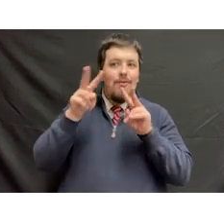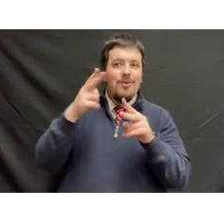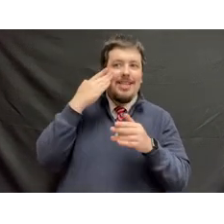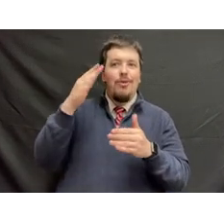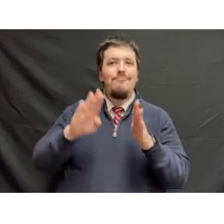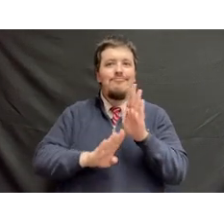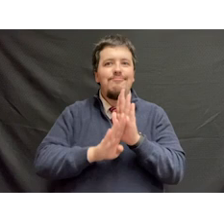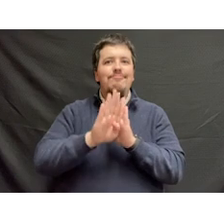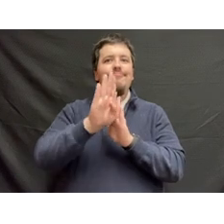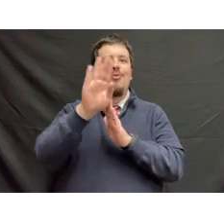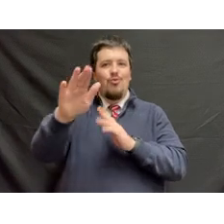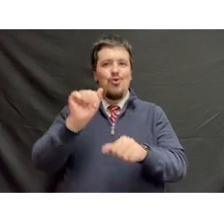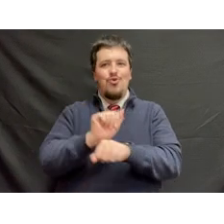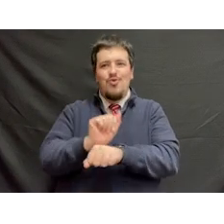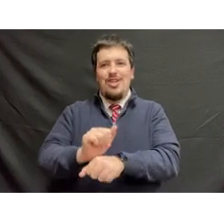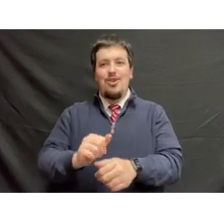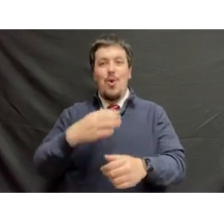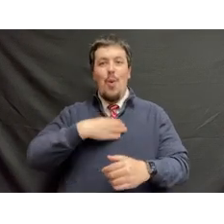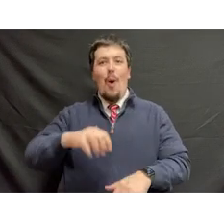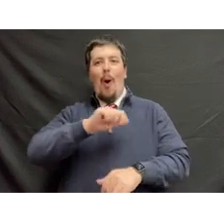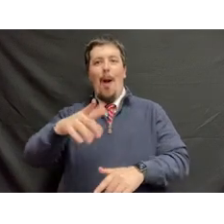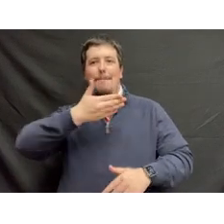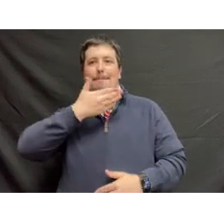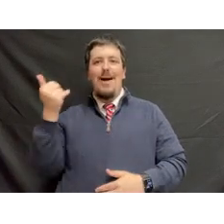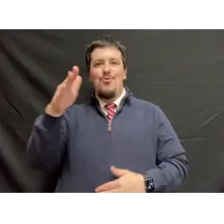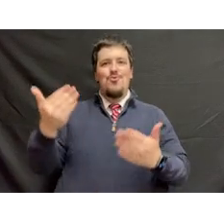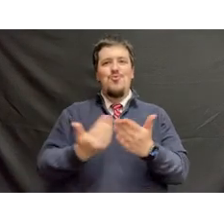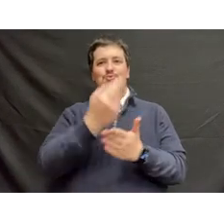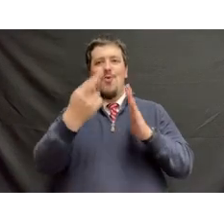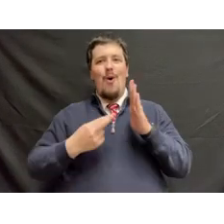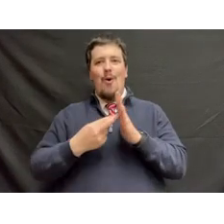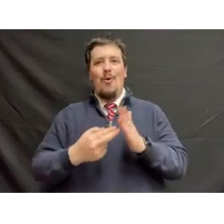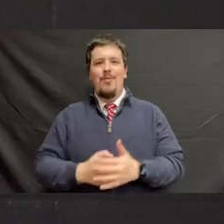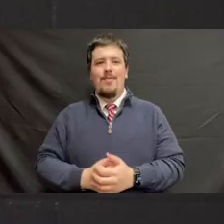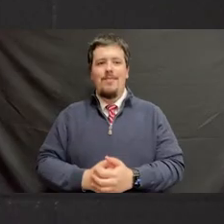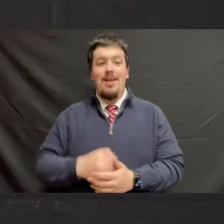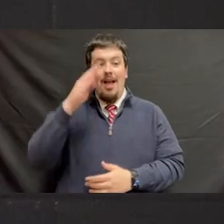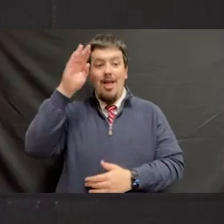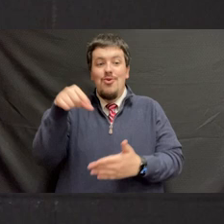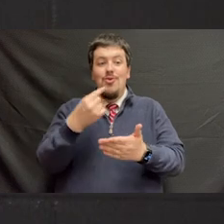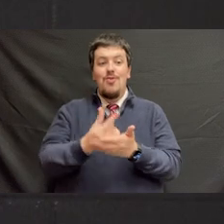as people and therapists during your career. Wishing you all the best on your new roles. Hey graduates.